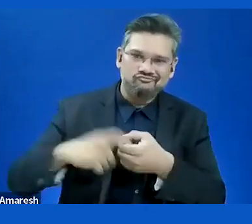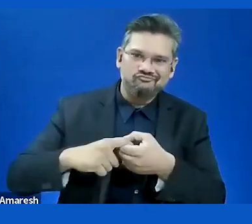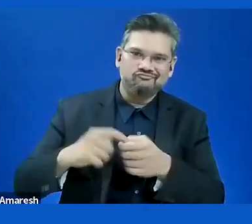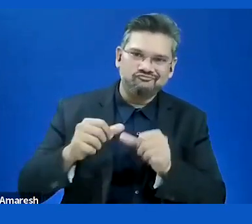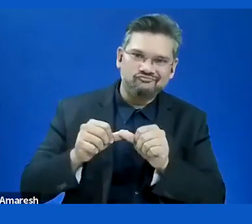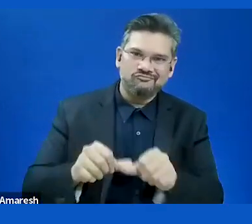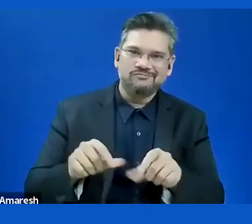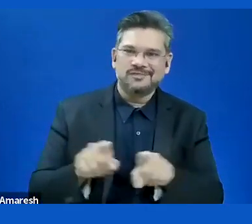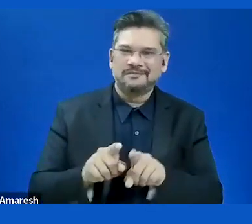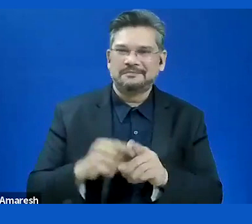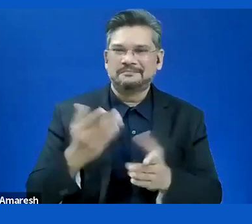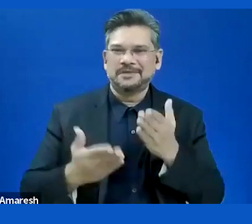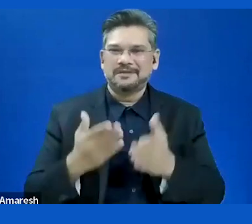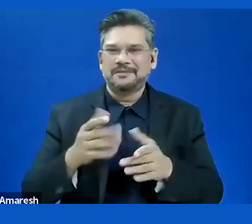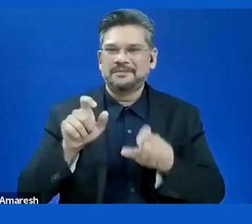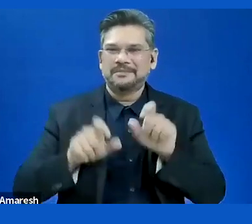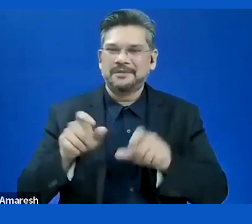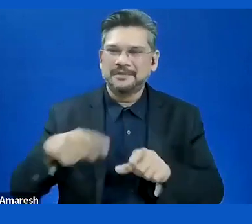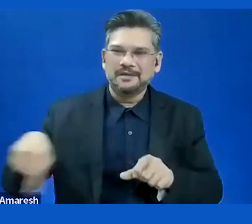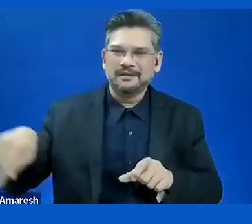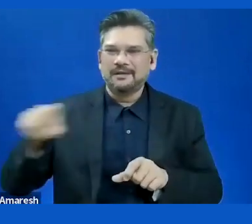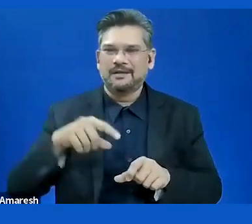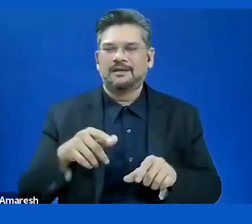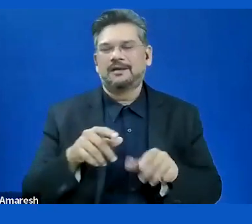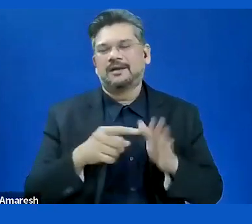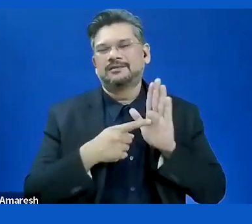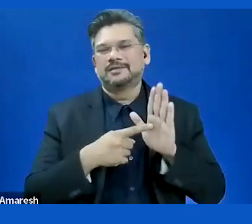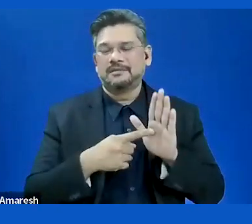It is not usable for people more than amount. They -- more than 80. They have no